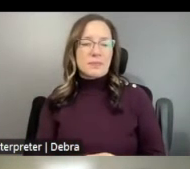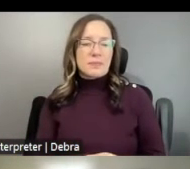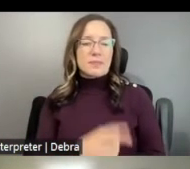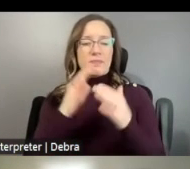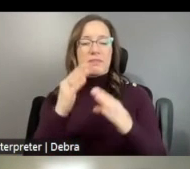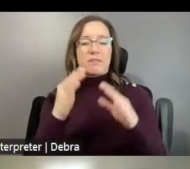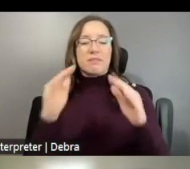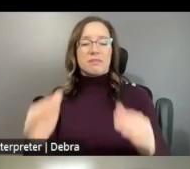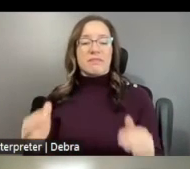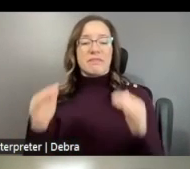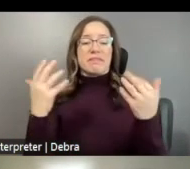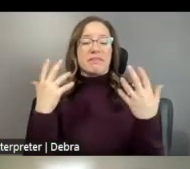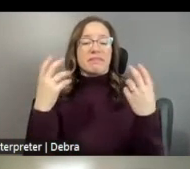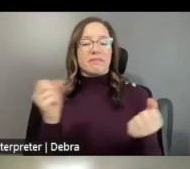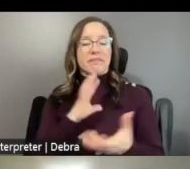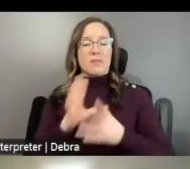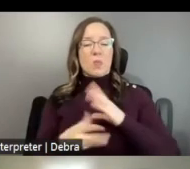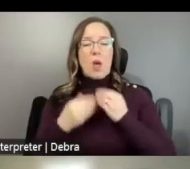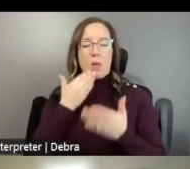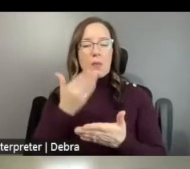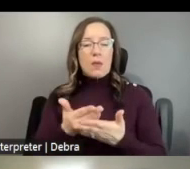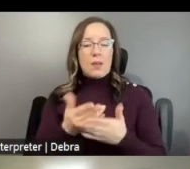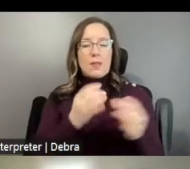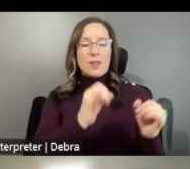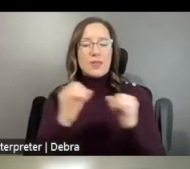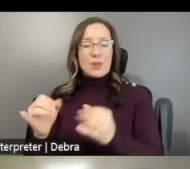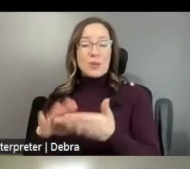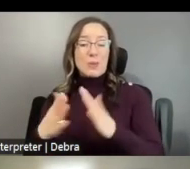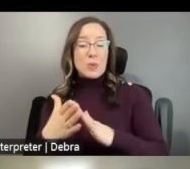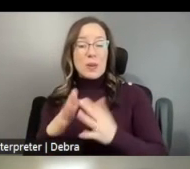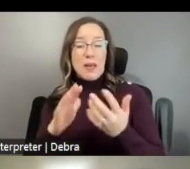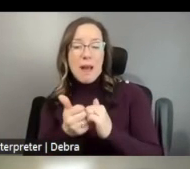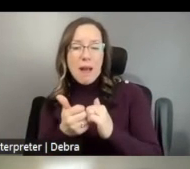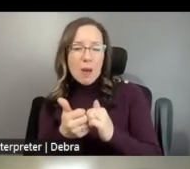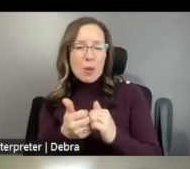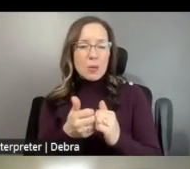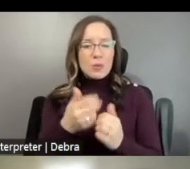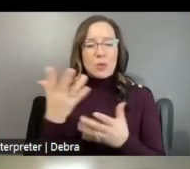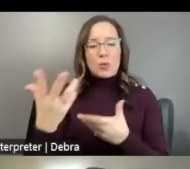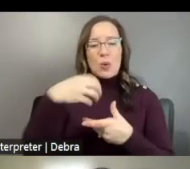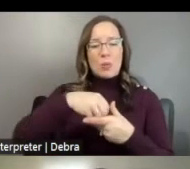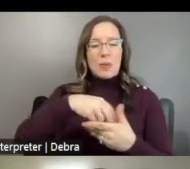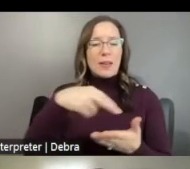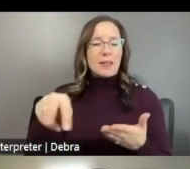WELL-BEING OF INDIVIDUALS AND COMMUNITIES THROUGH ARTS PROJECTS INCORPORATING DANCE. AND, LASTLY,